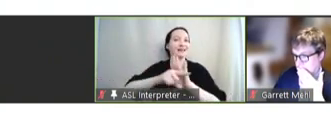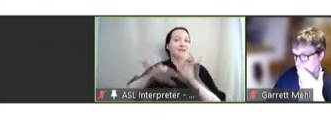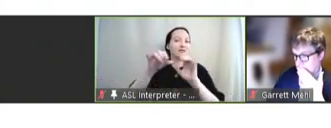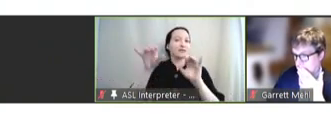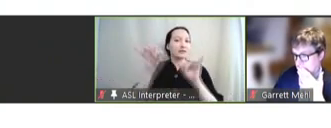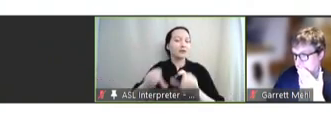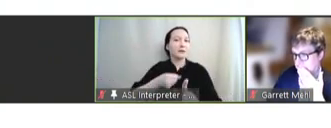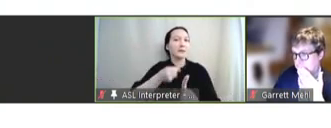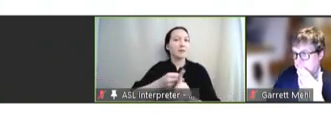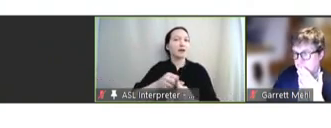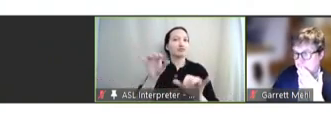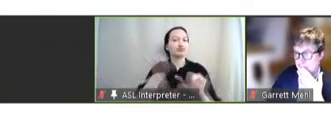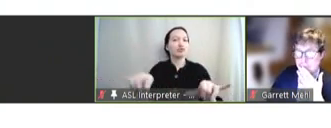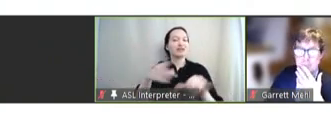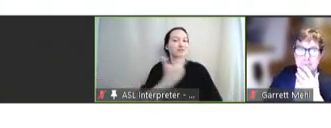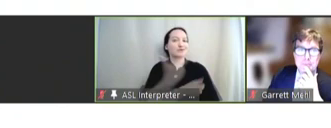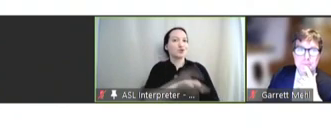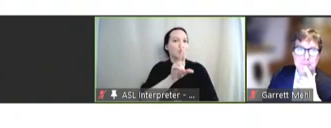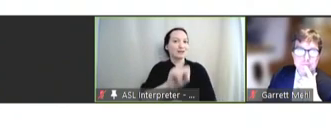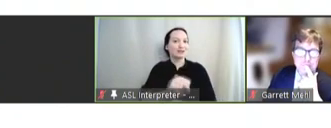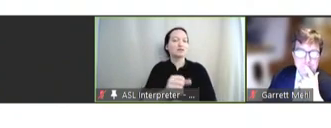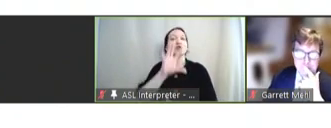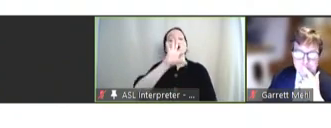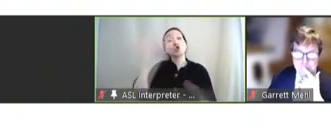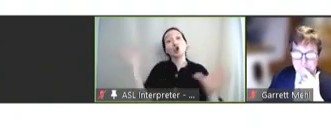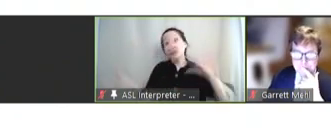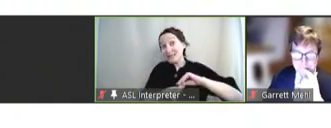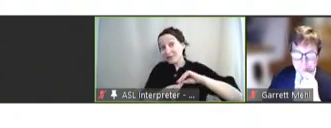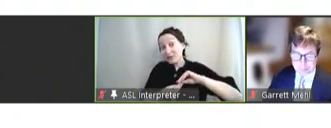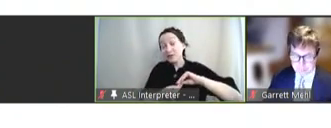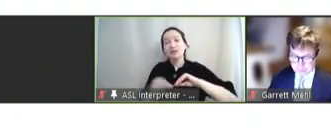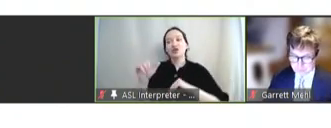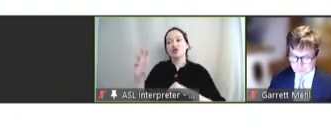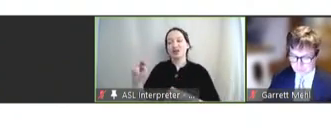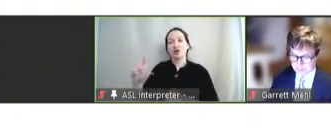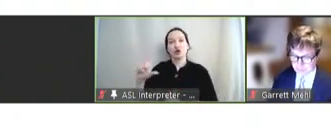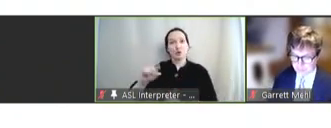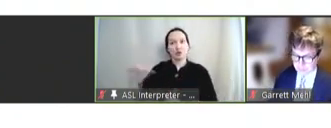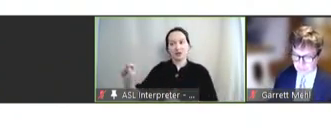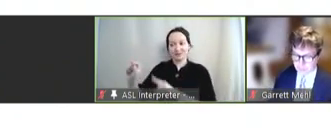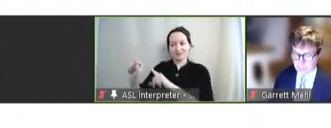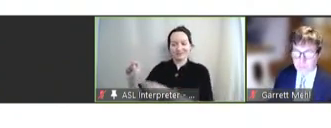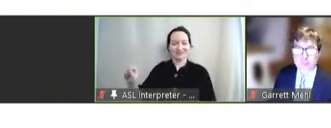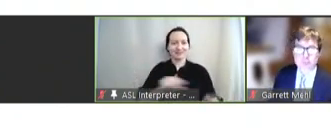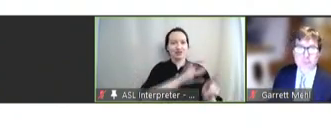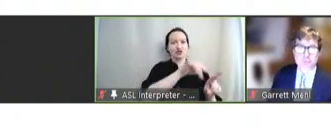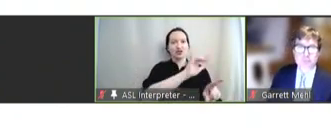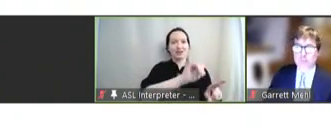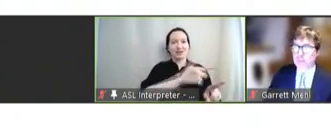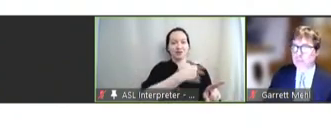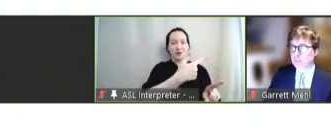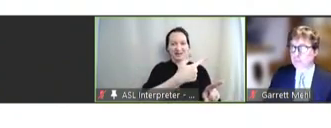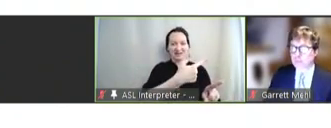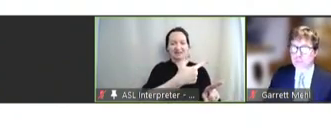the United States. Cumulatively from January 2020 to July 2021, teens and adults may have